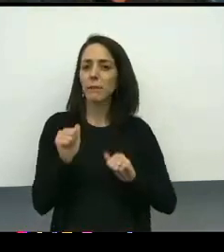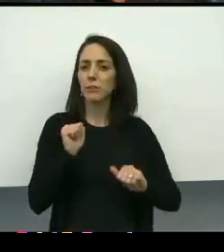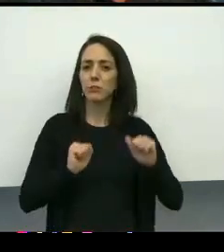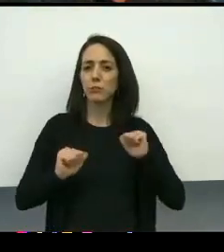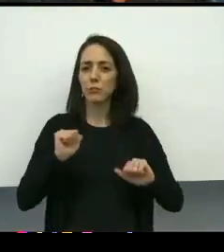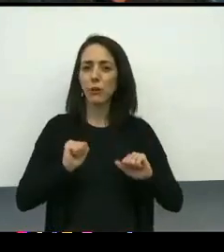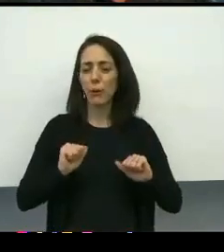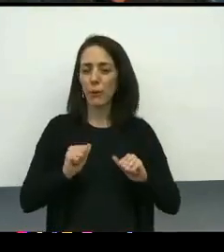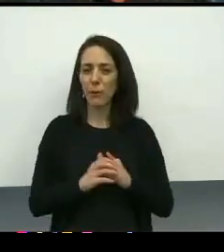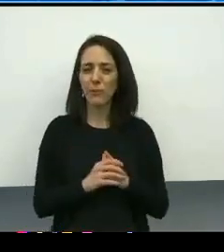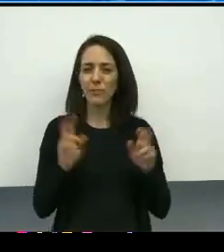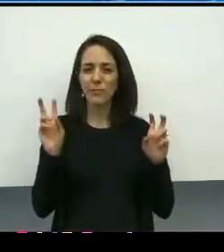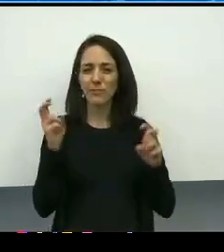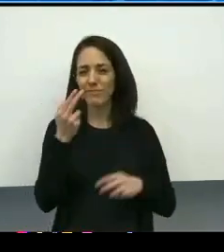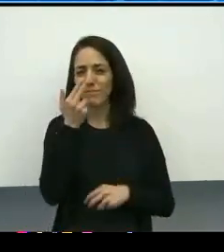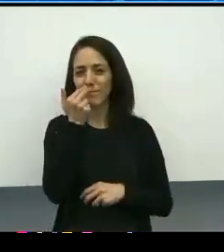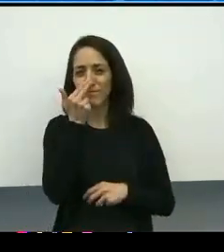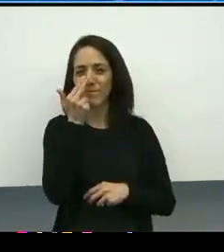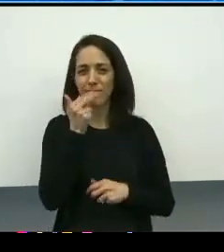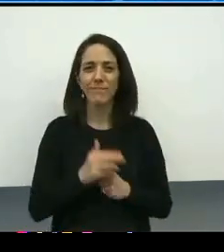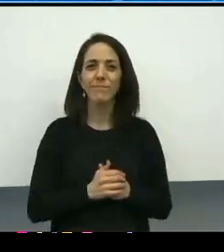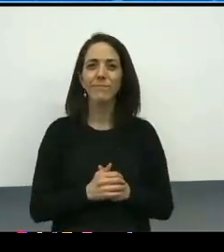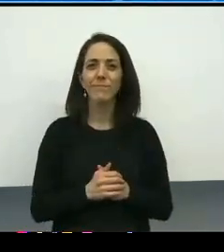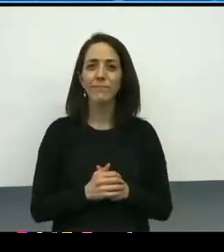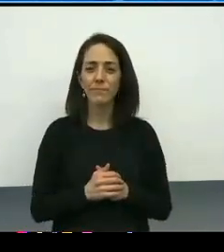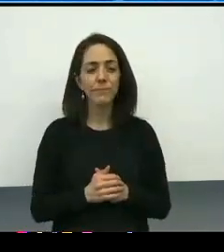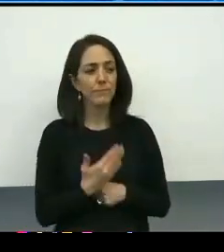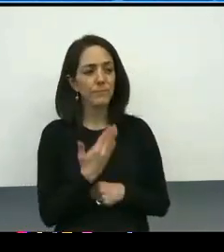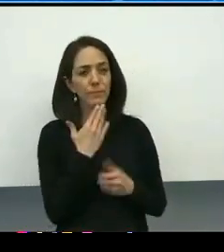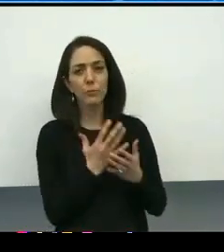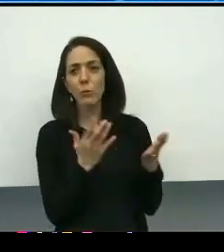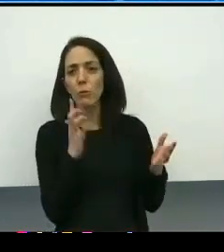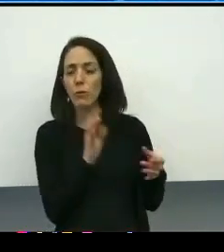but thank you so much for stating that so thoughtfully.